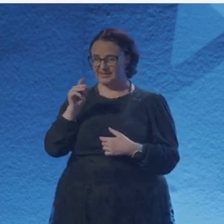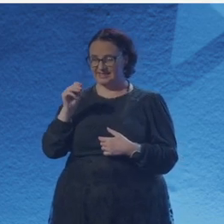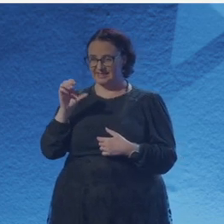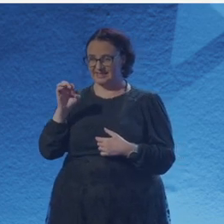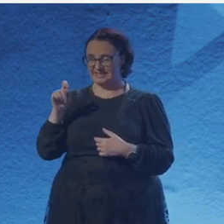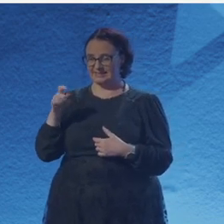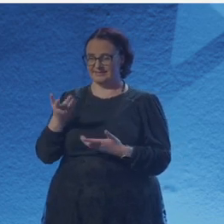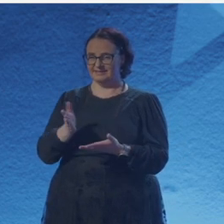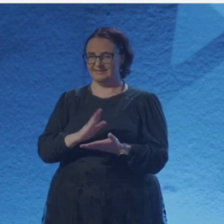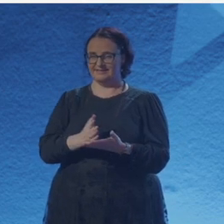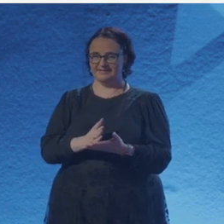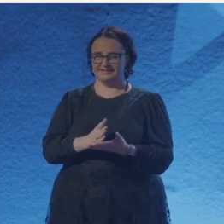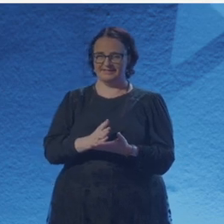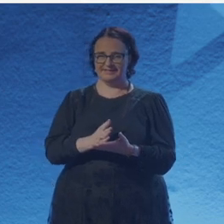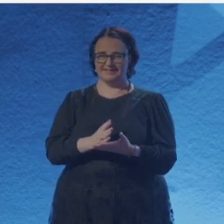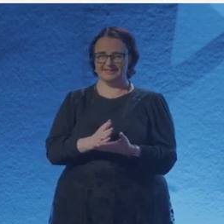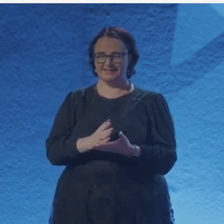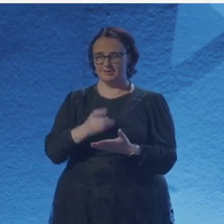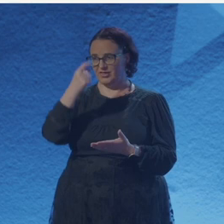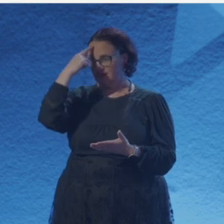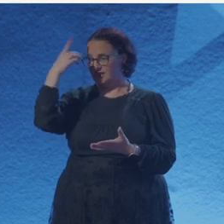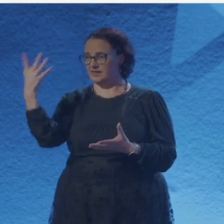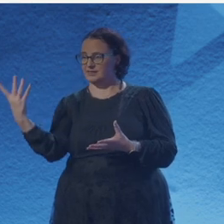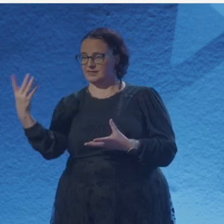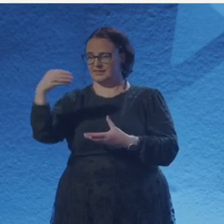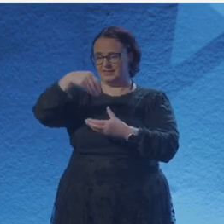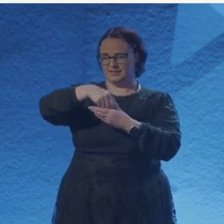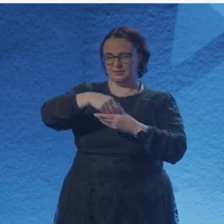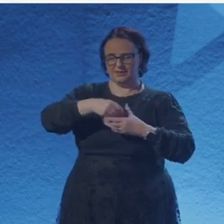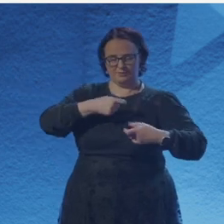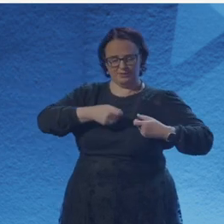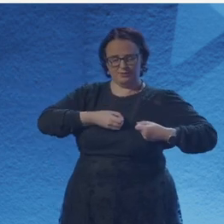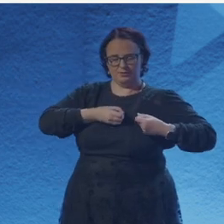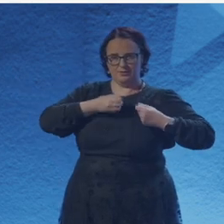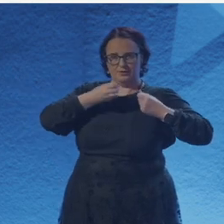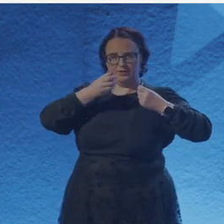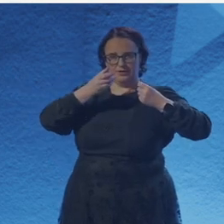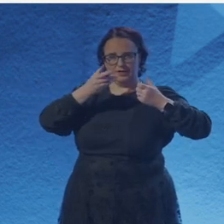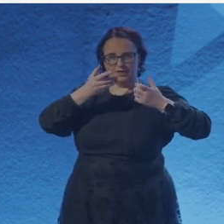Thank you very much. And sorry for giving you a mouthful of a bio. So yesterday when Chandrika got in touch with me,